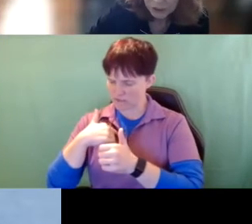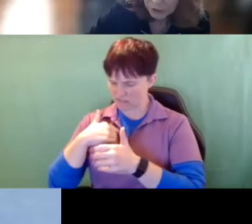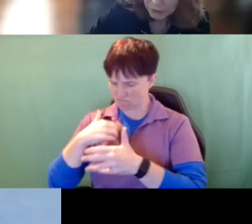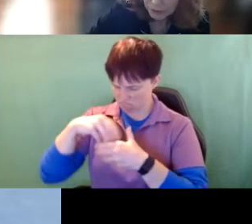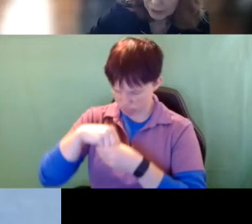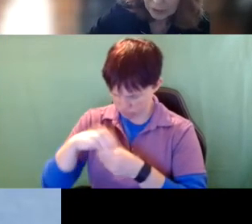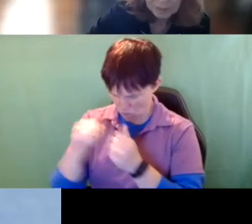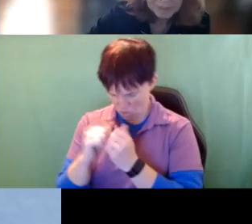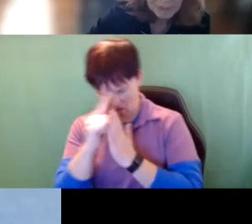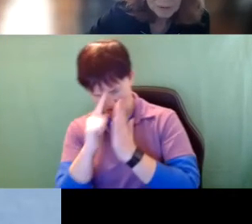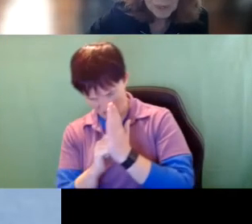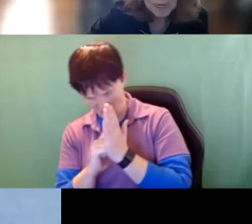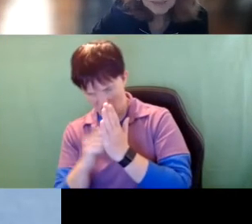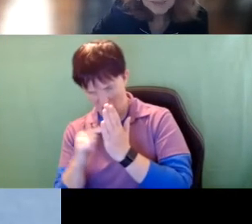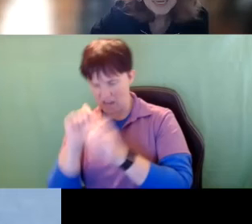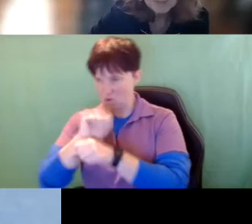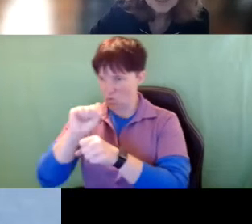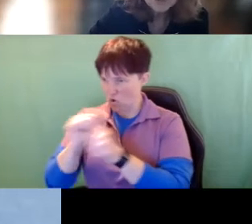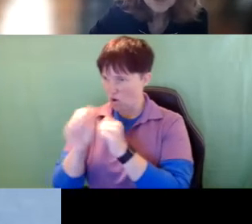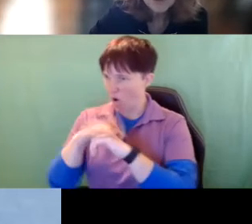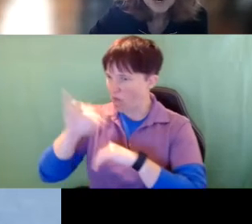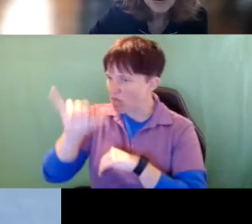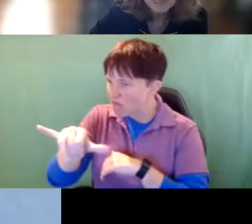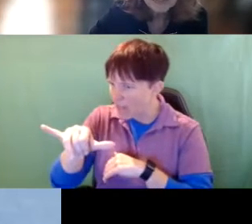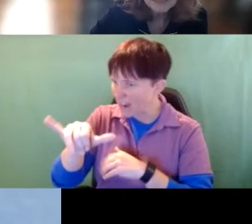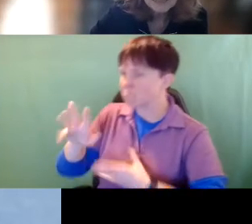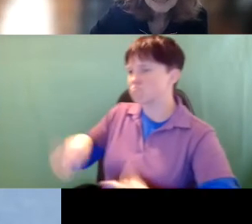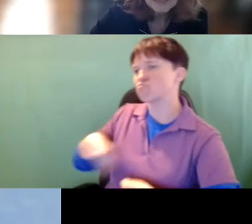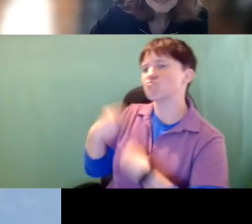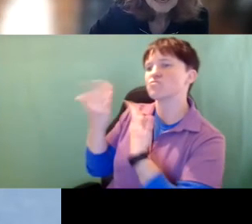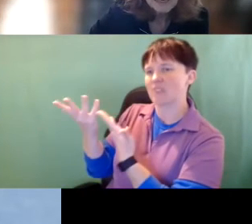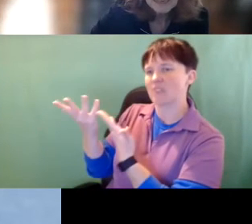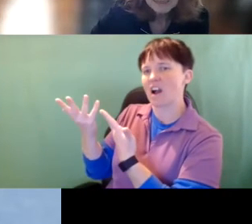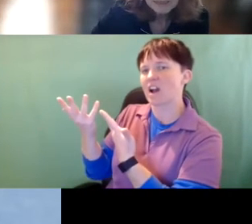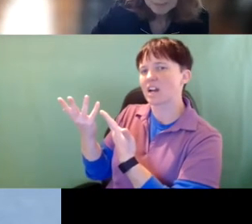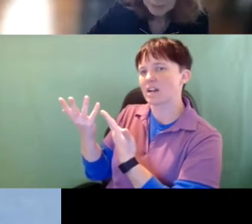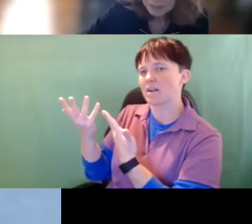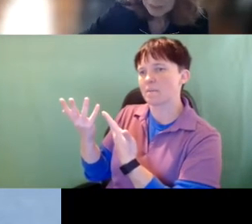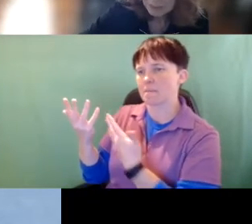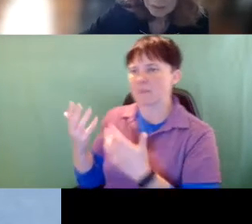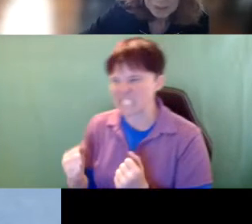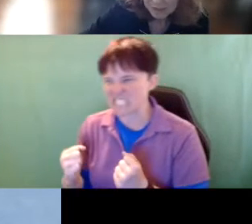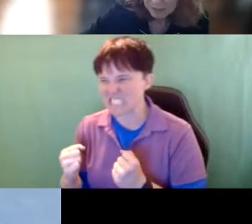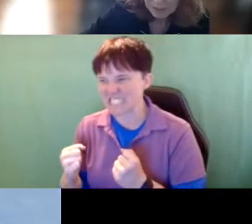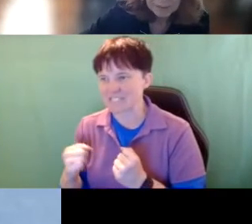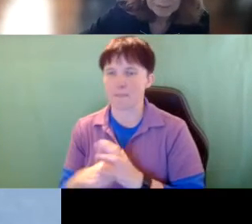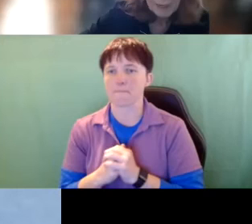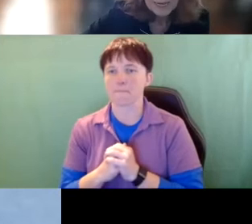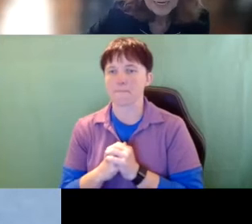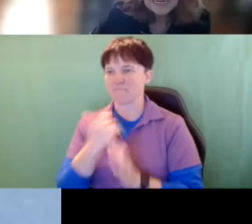I’ll go back to be able to provide um one second sorry